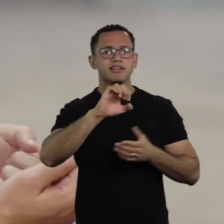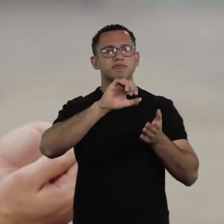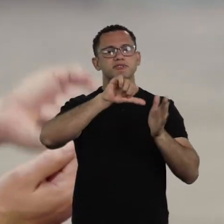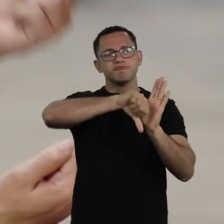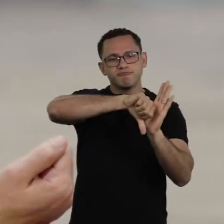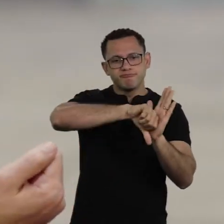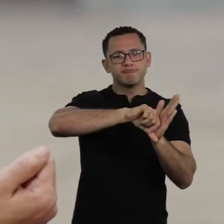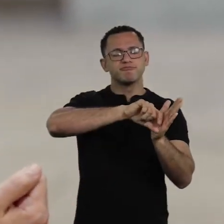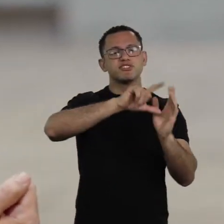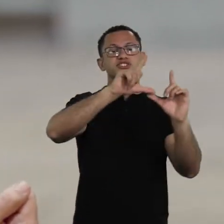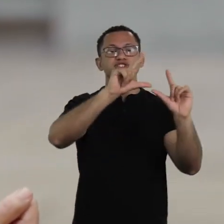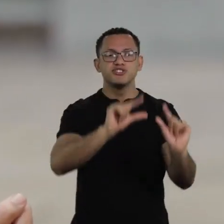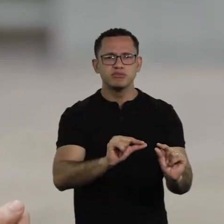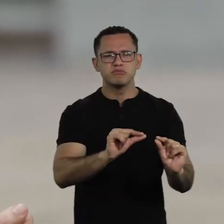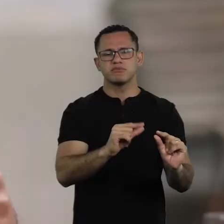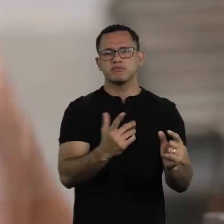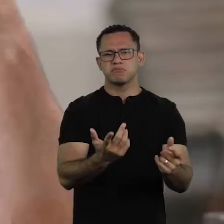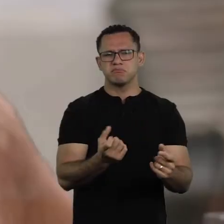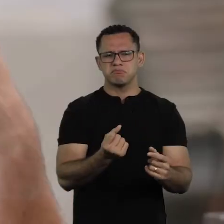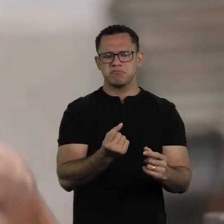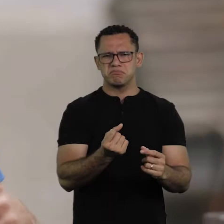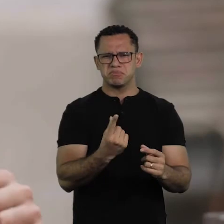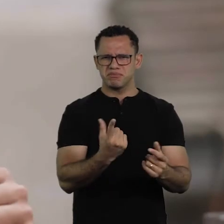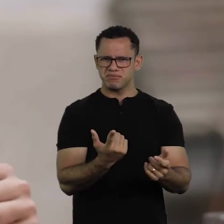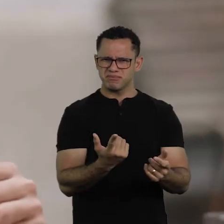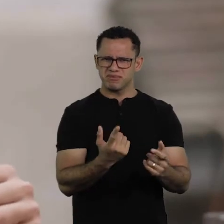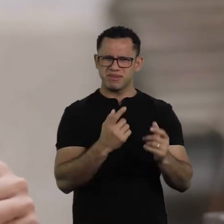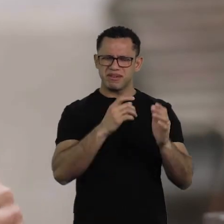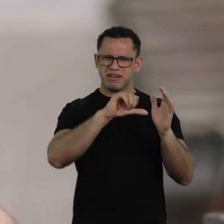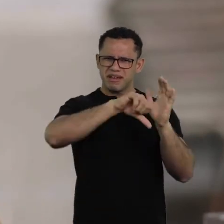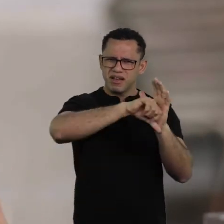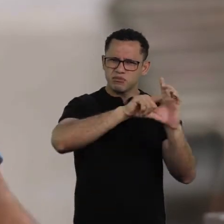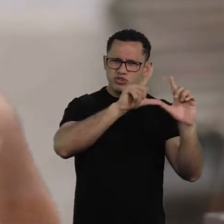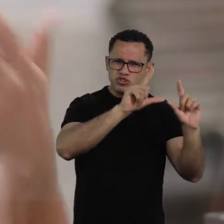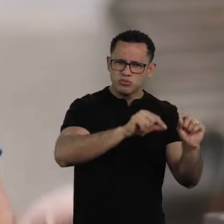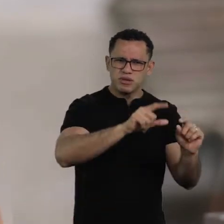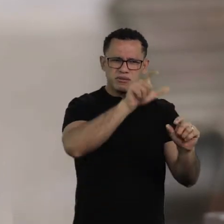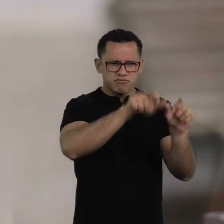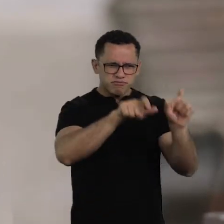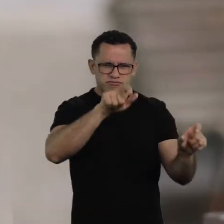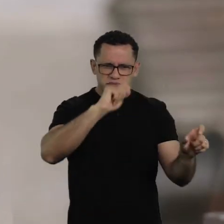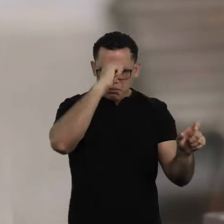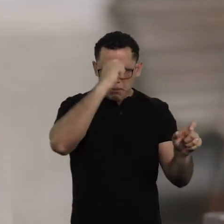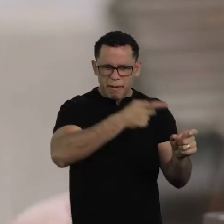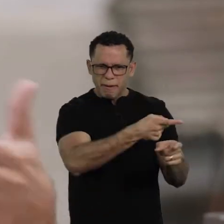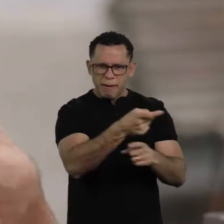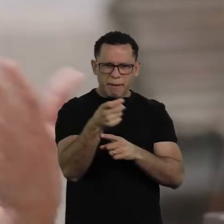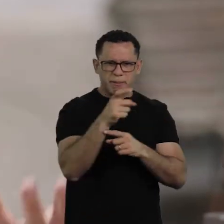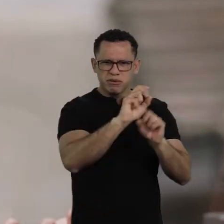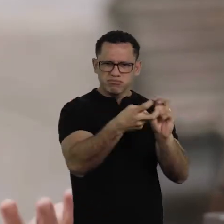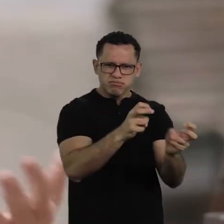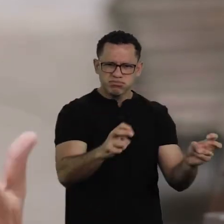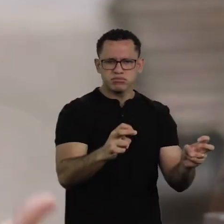Even if it were important to control crime, it wouldn't be justifiable, because you can't...